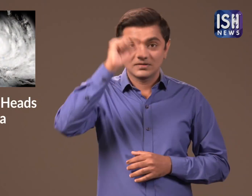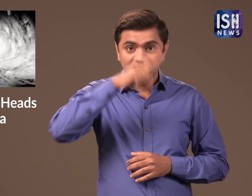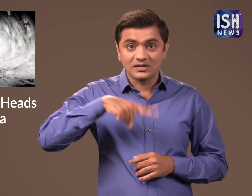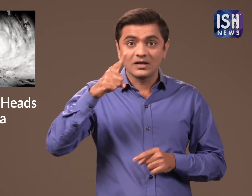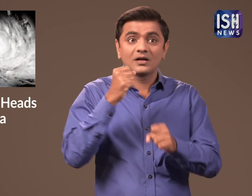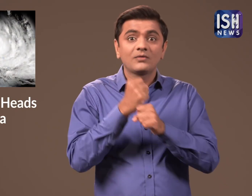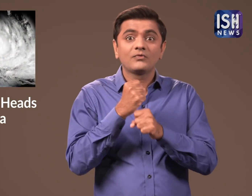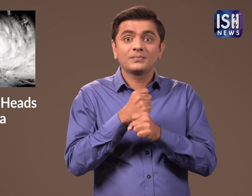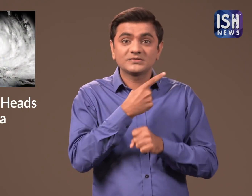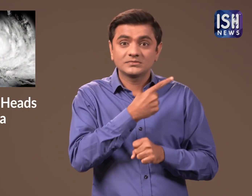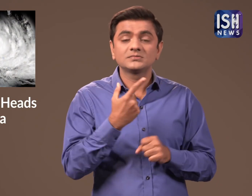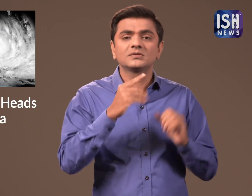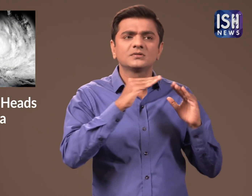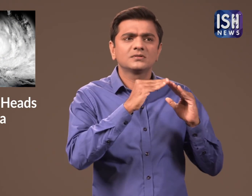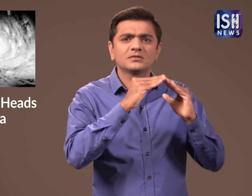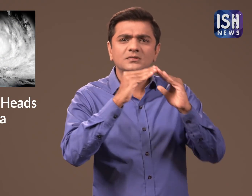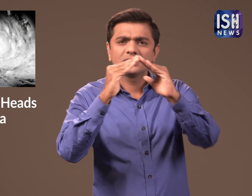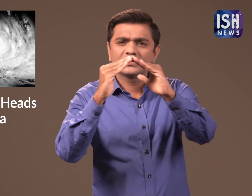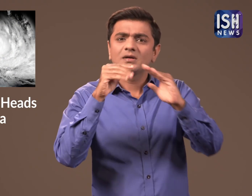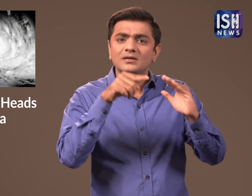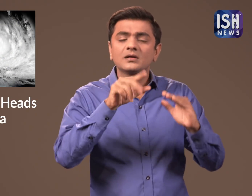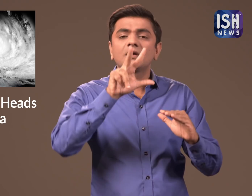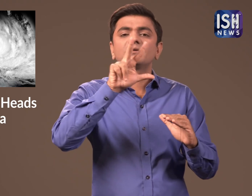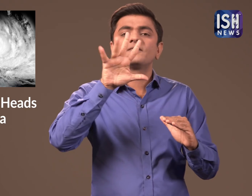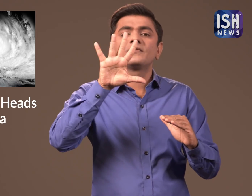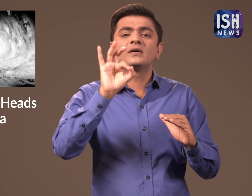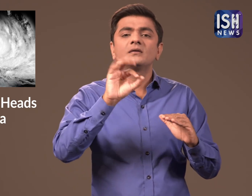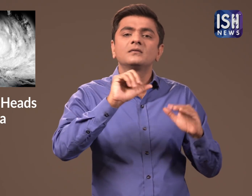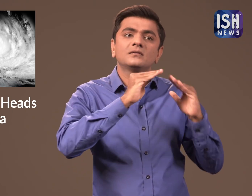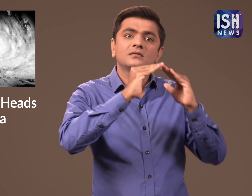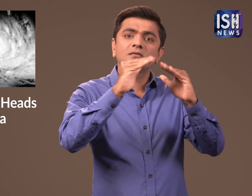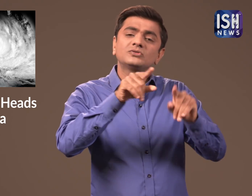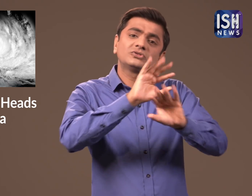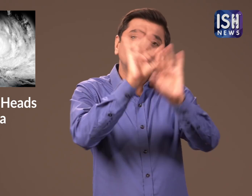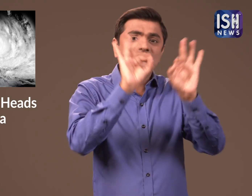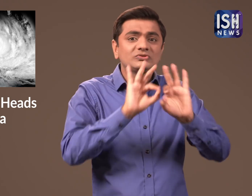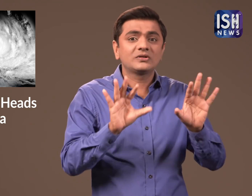The Indian government has set up 850 shelters.